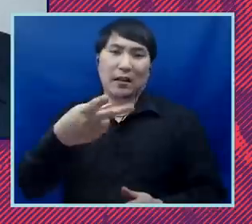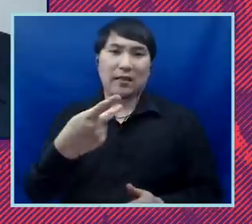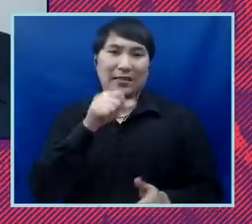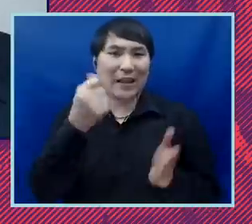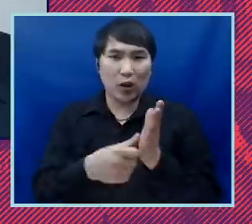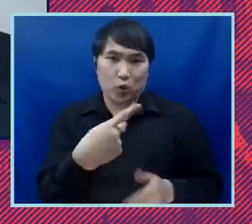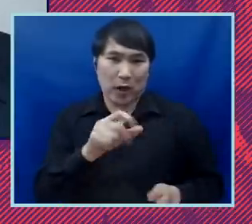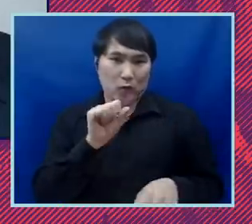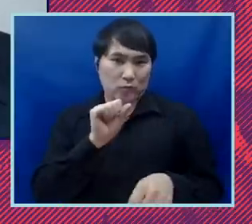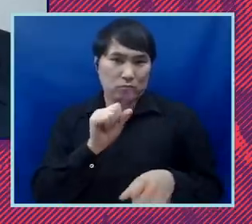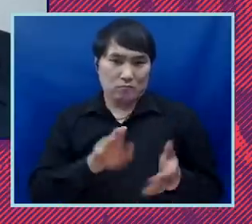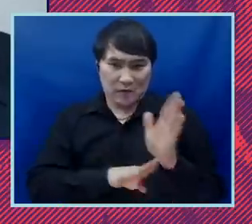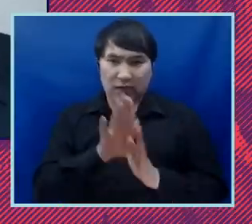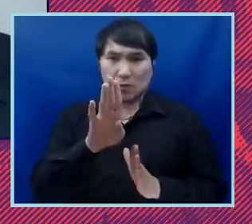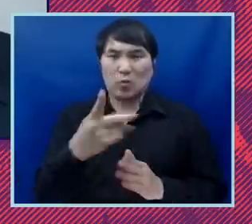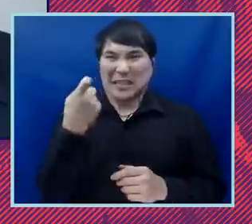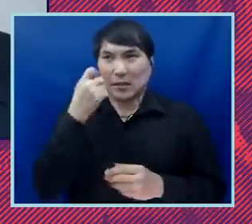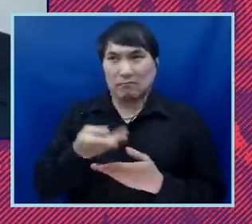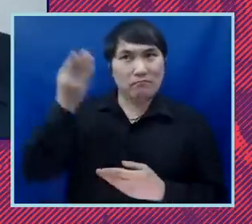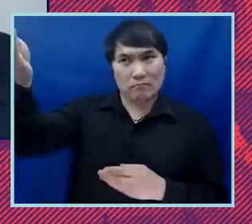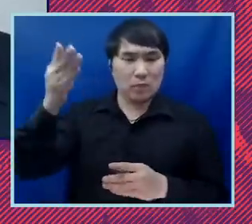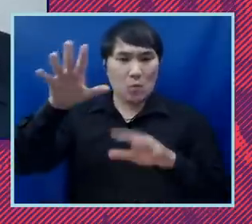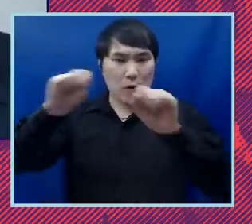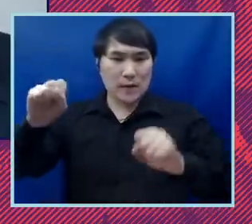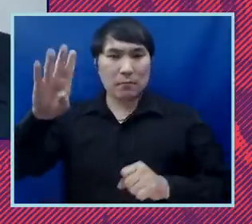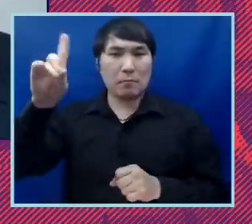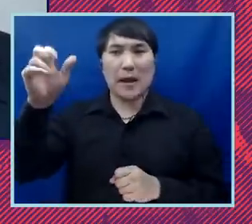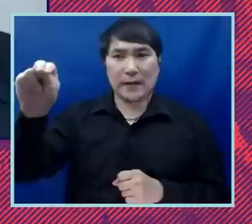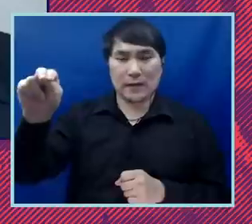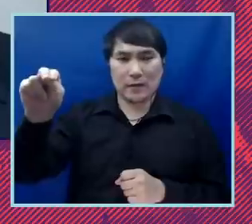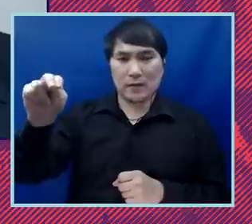we just sent to President Biden outlining our systemic equality agenda, which really flows from